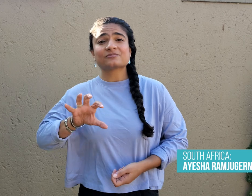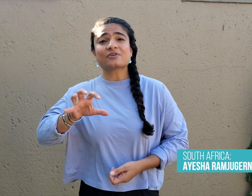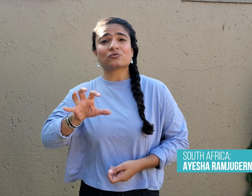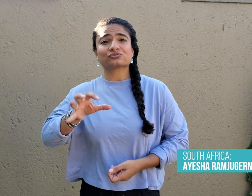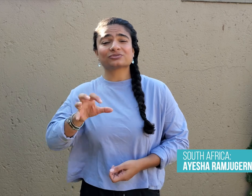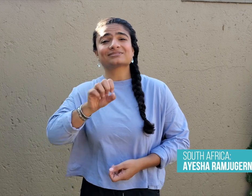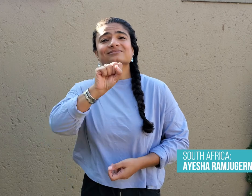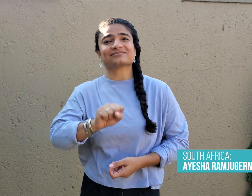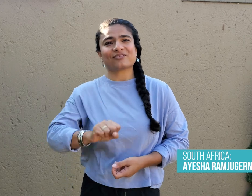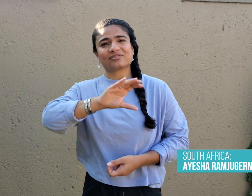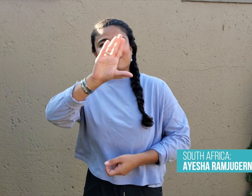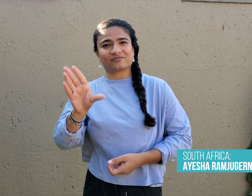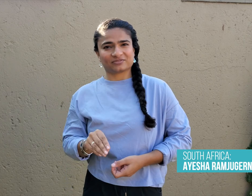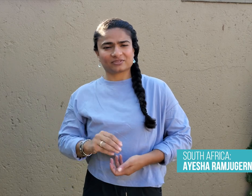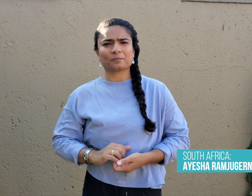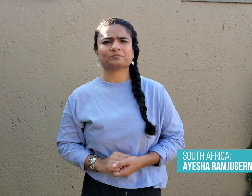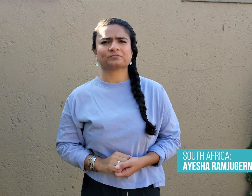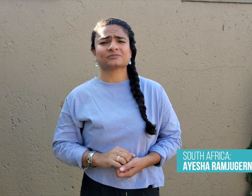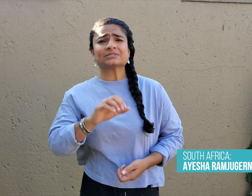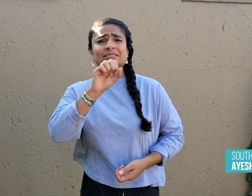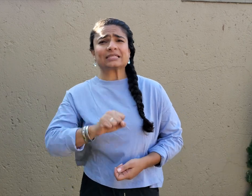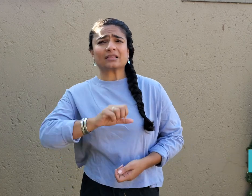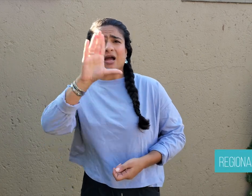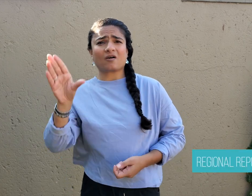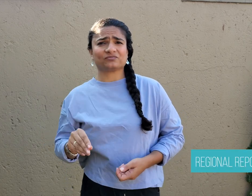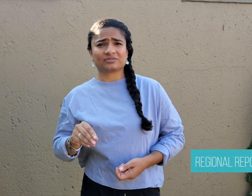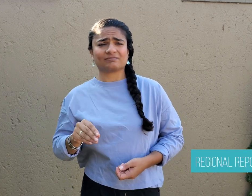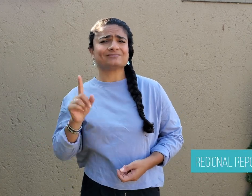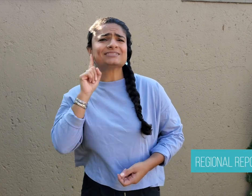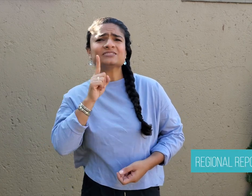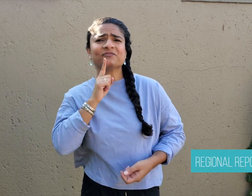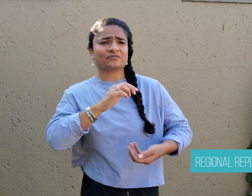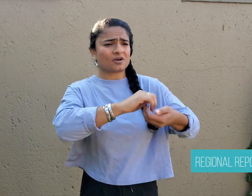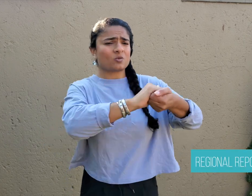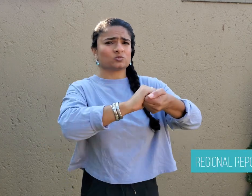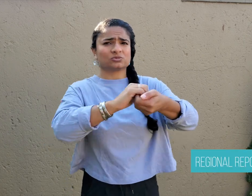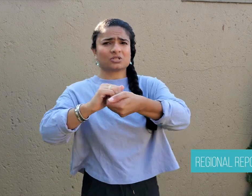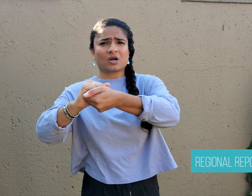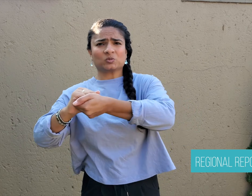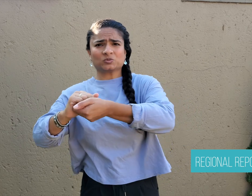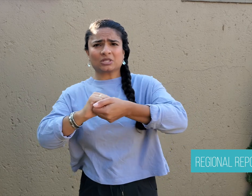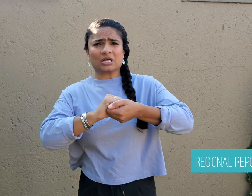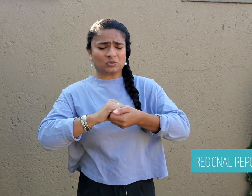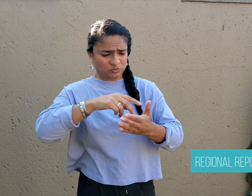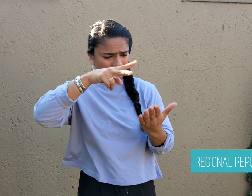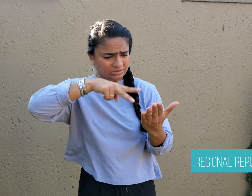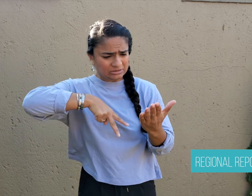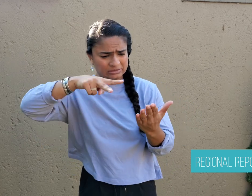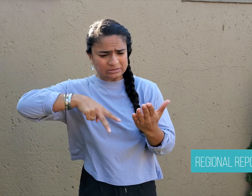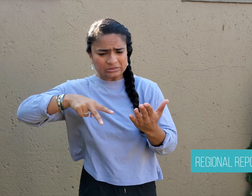The Deaf association in South Africa is concerned about